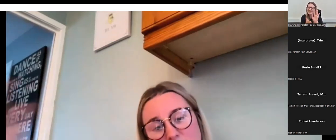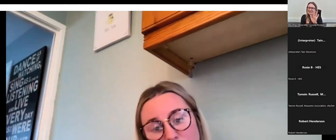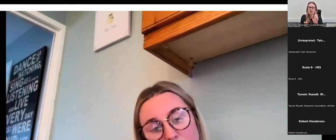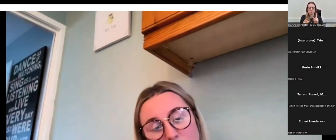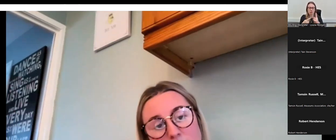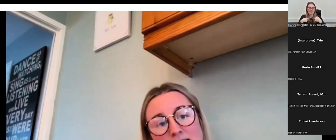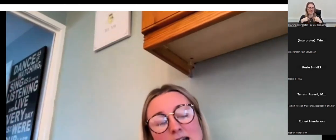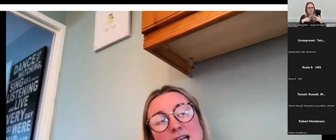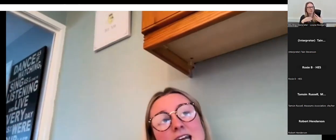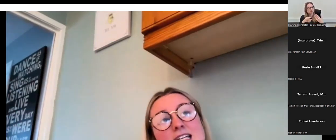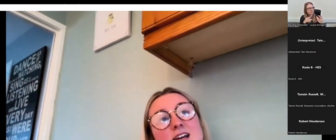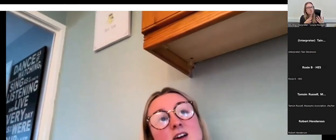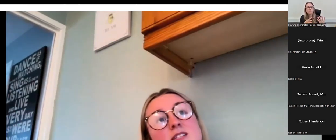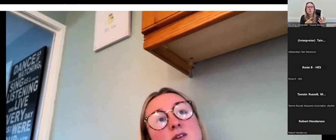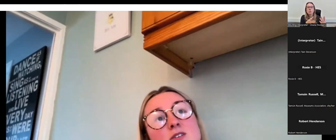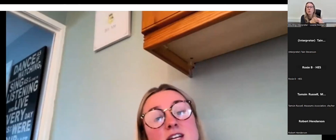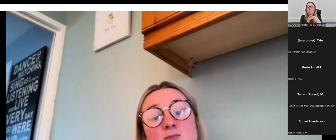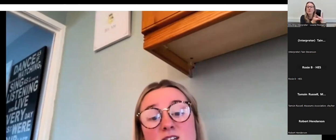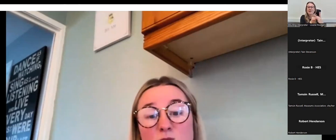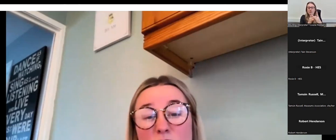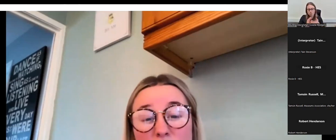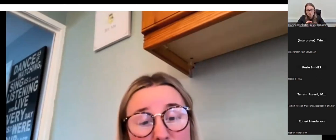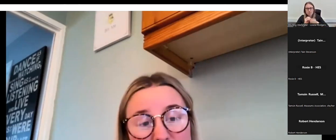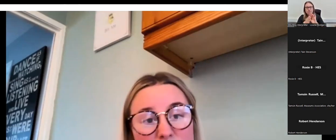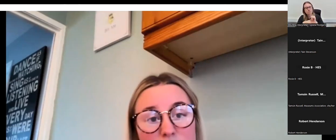it and they will come’ and I guess that comes down to my experience working my communities